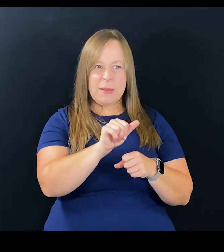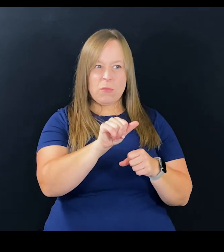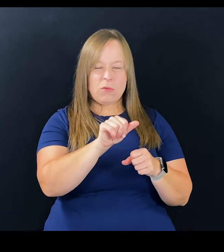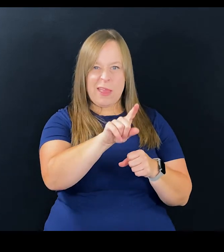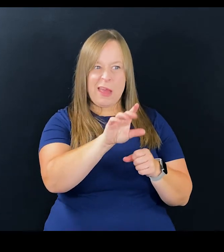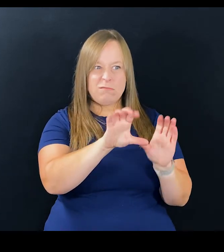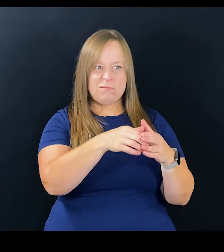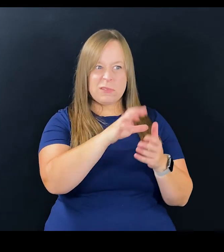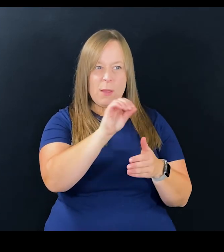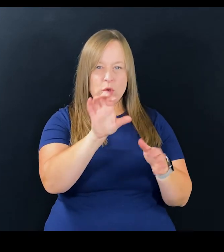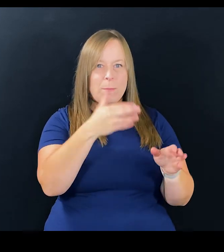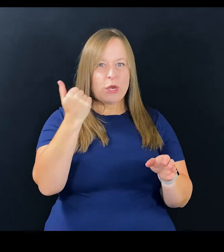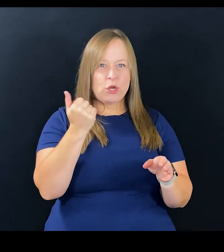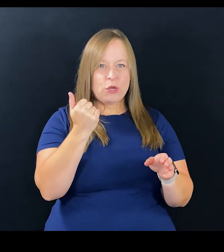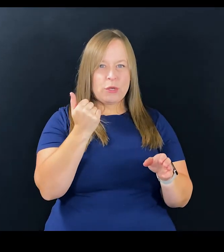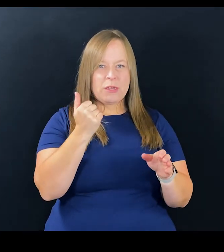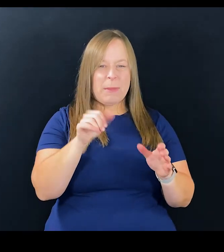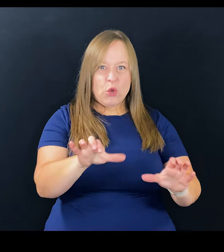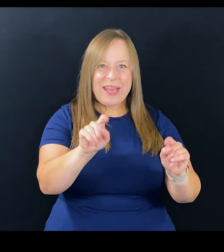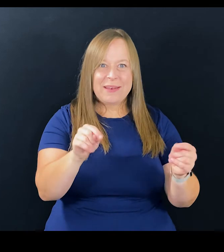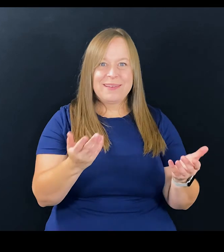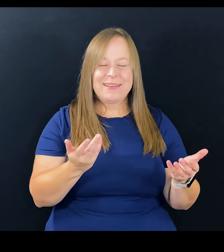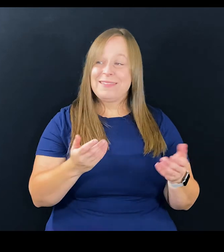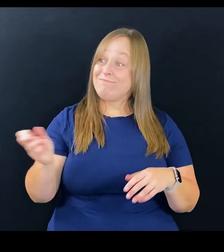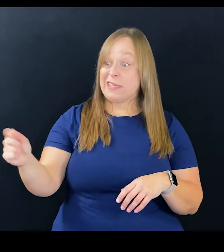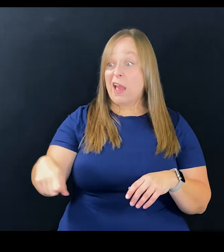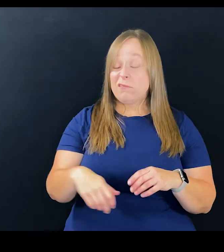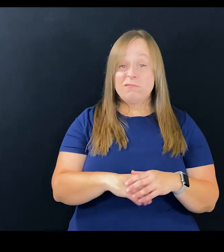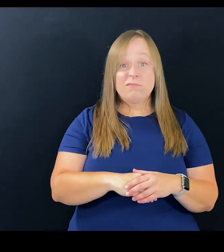You can do better. And the way you do better is by doing better.